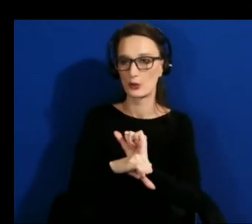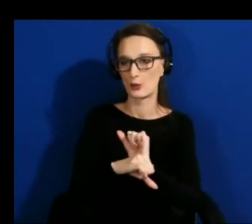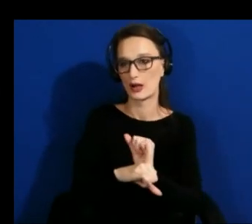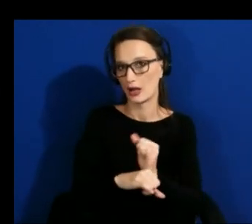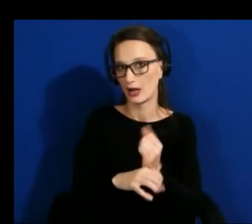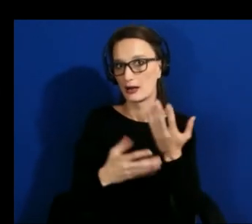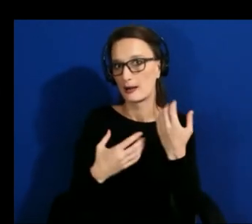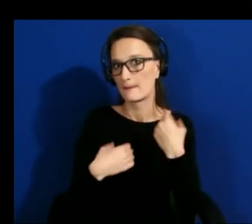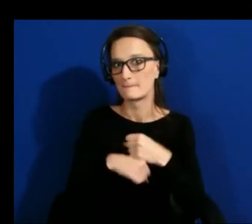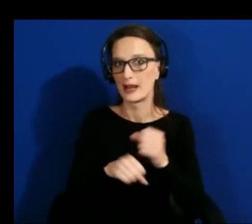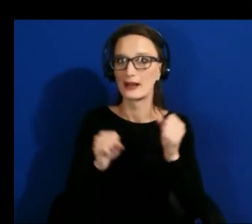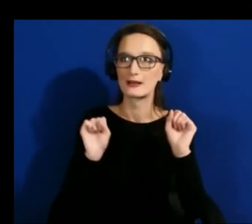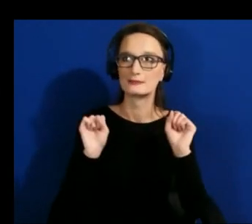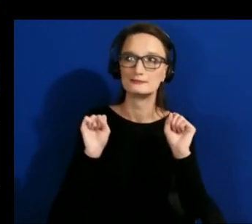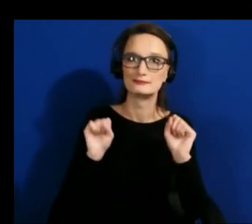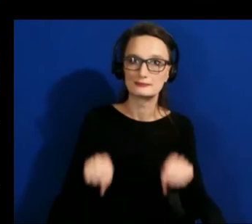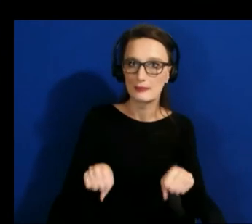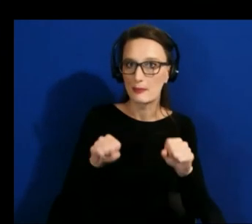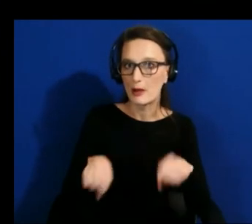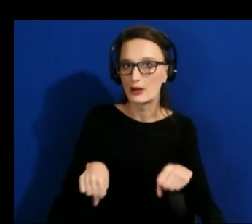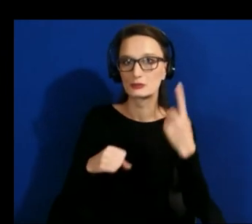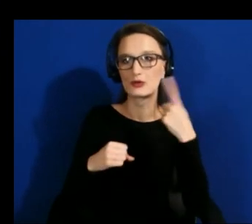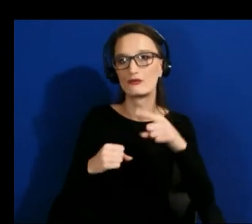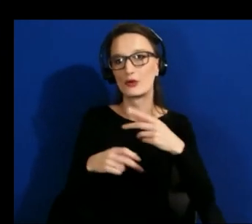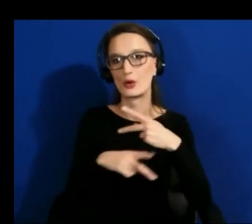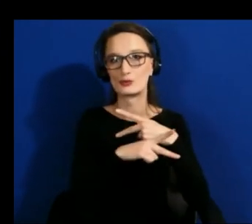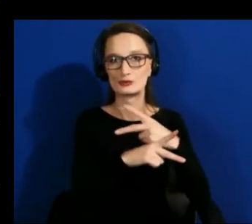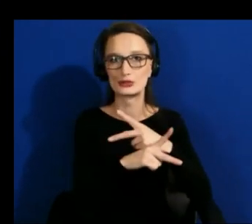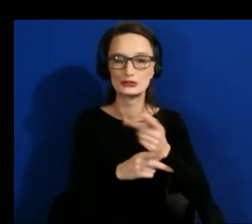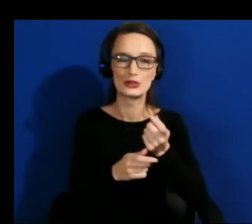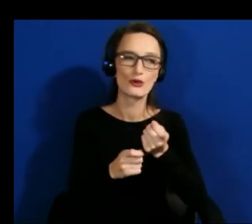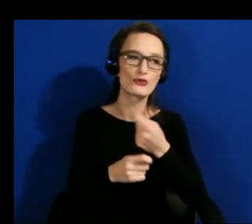so not just like the paper but if you could produce like a small blog post that's like hey